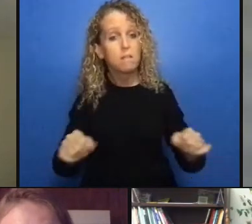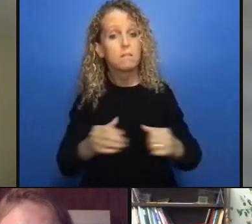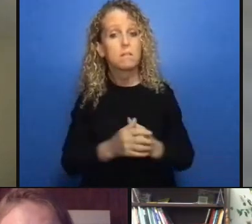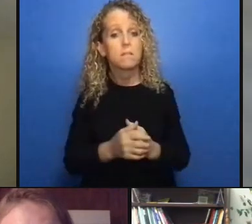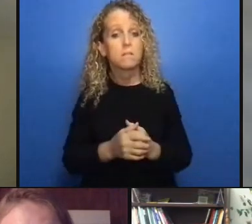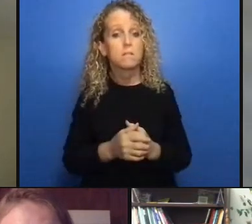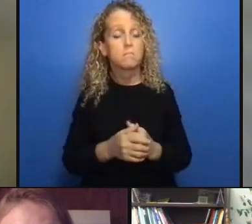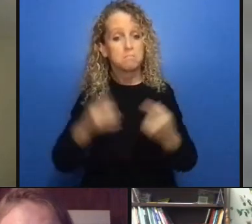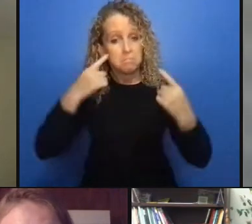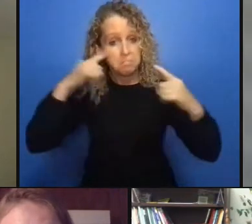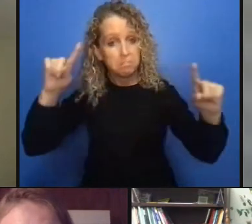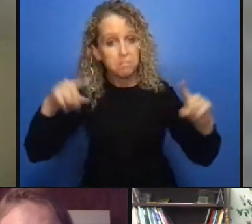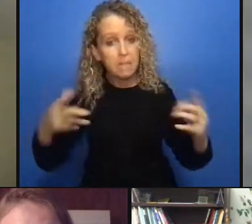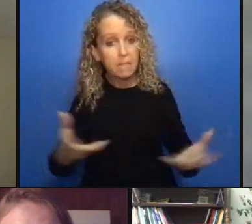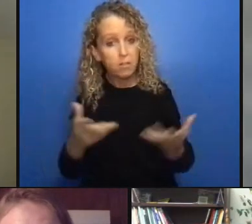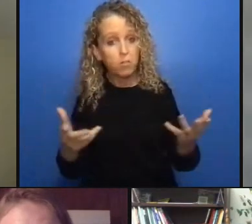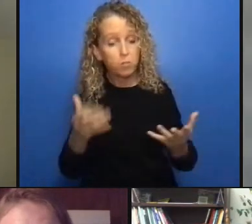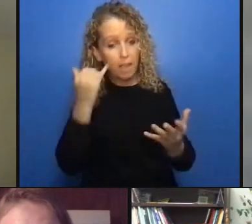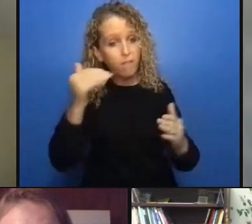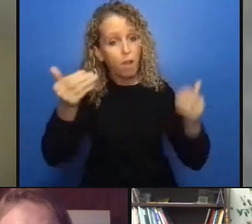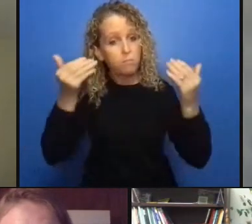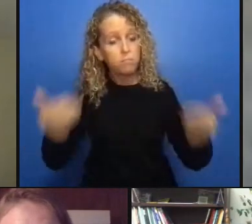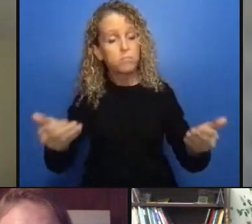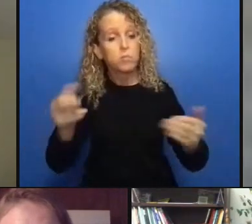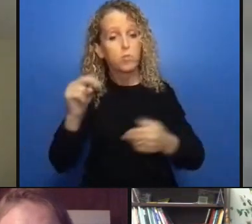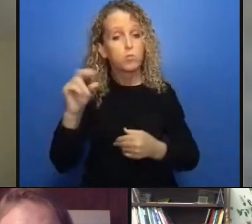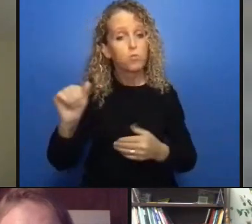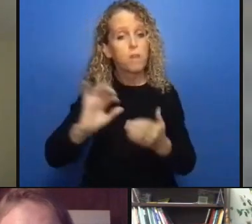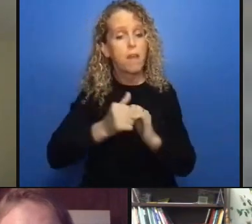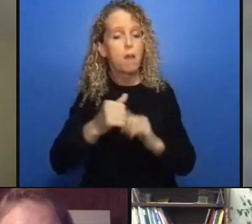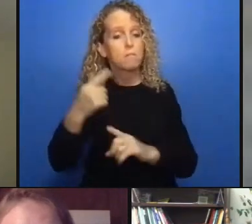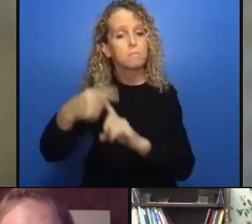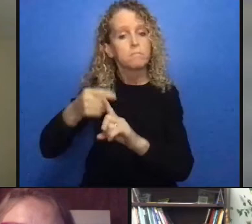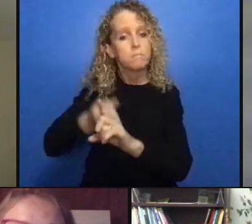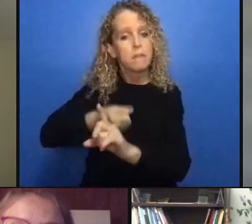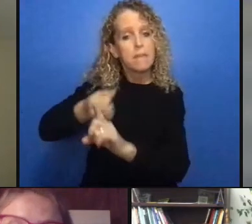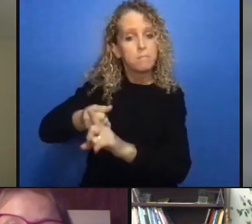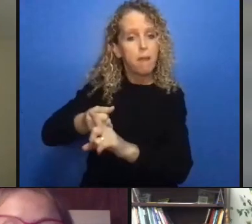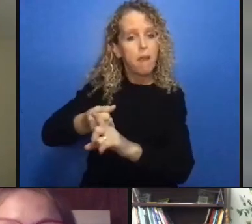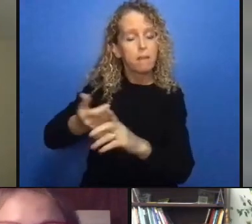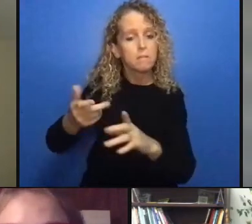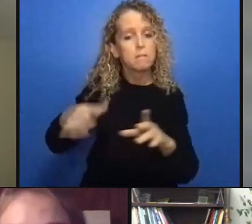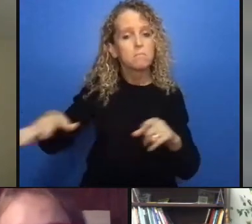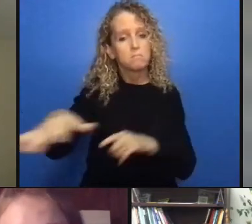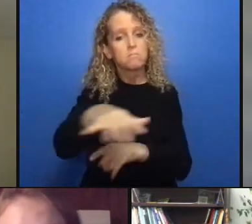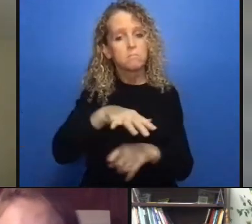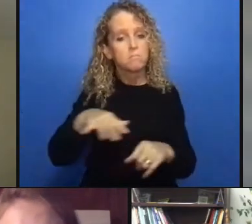okay thank you so much for every everybody for for speaking to that question i'm going to